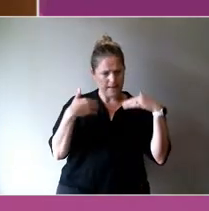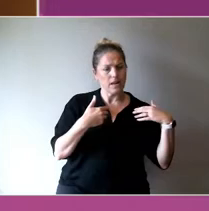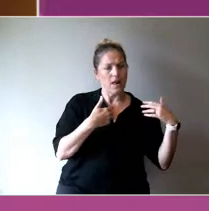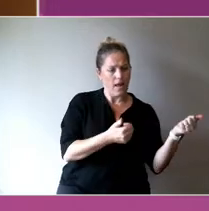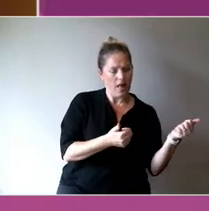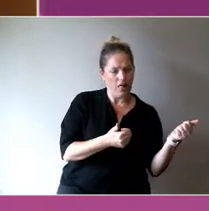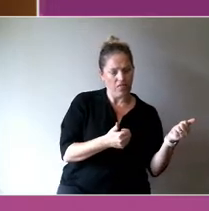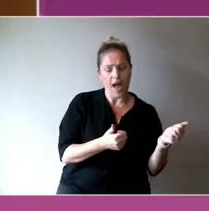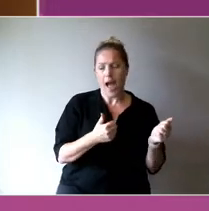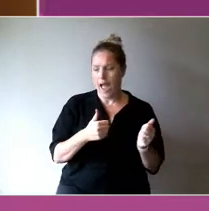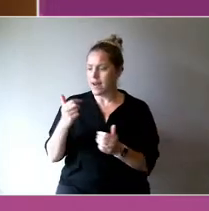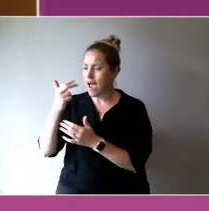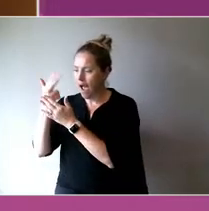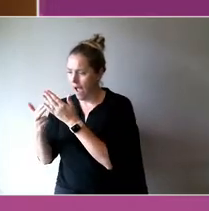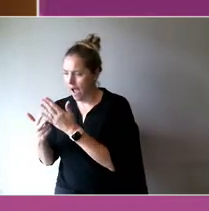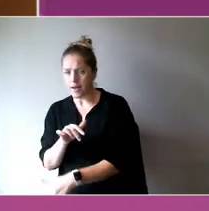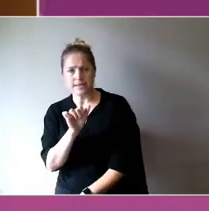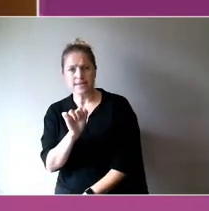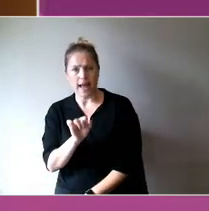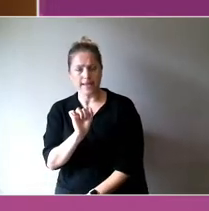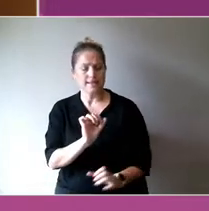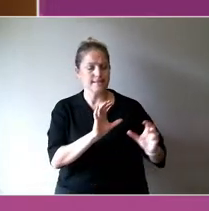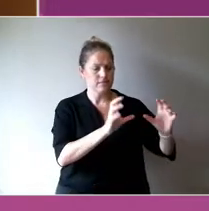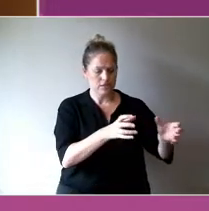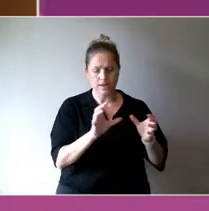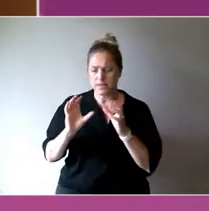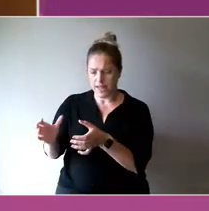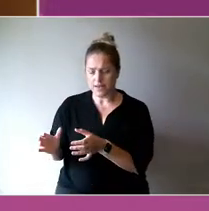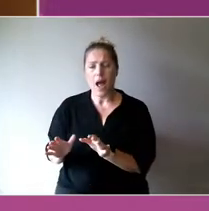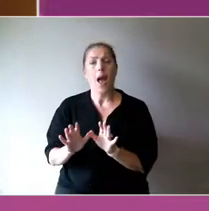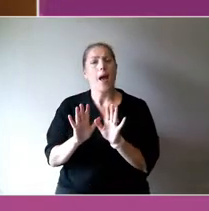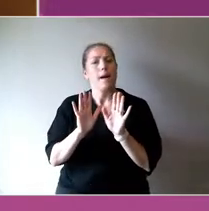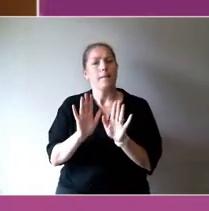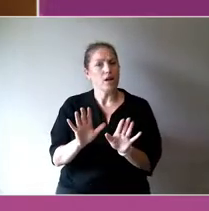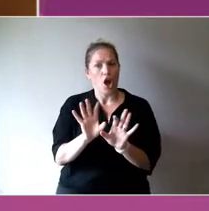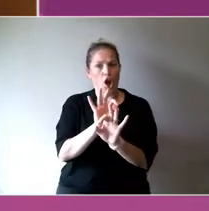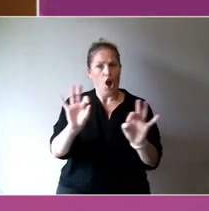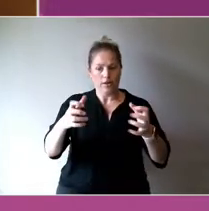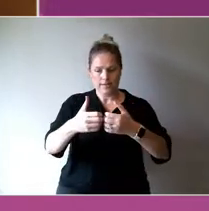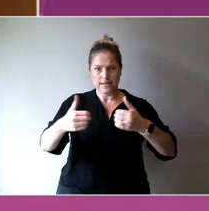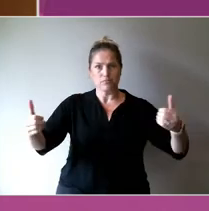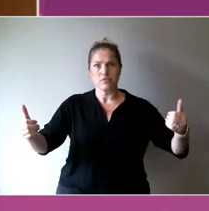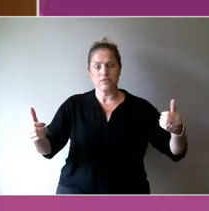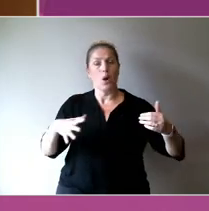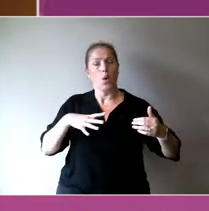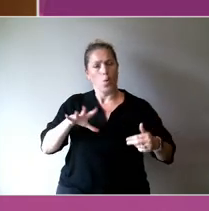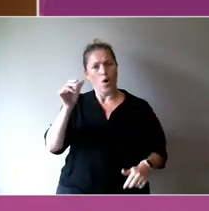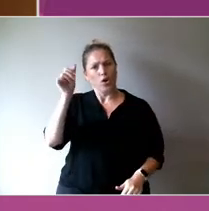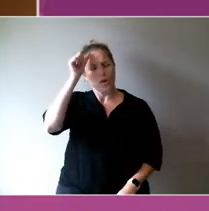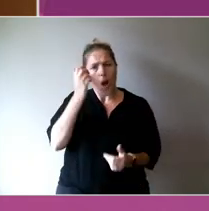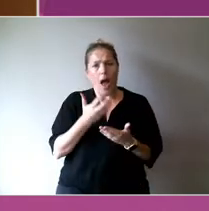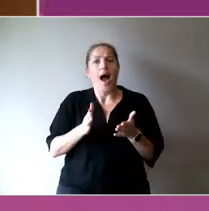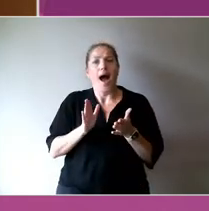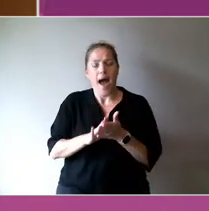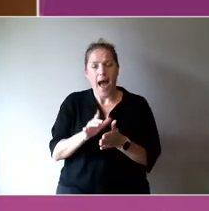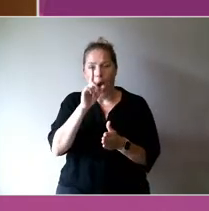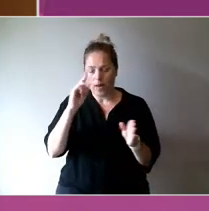We're talking about a different way of responding to lived experience and needs on the ground.